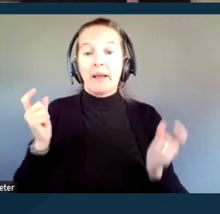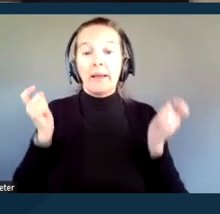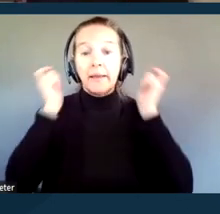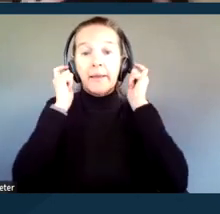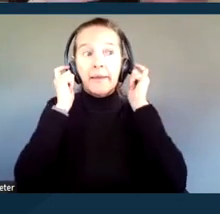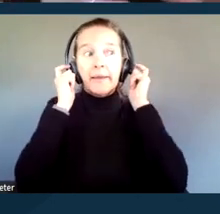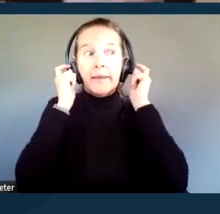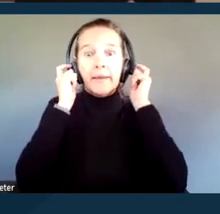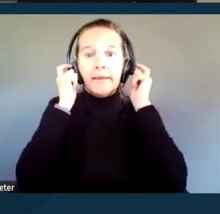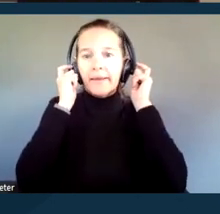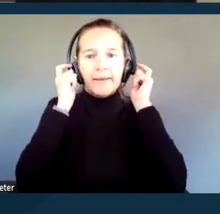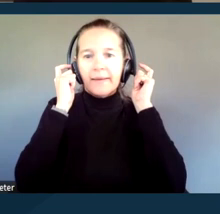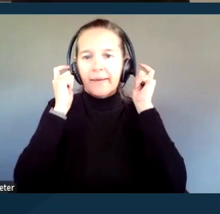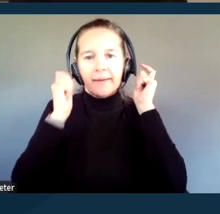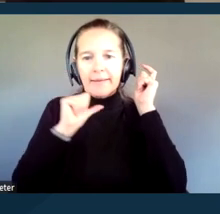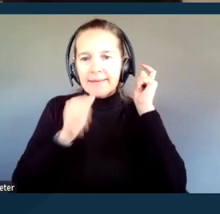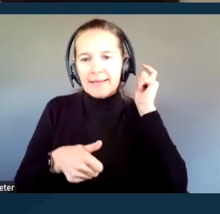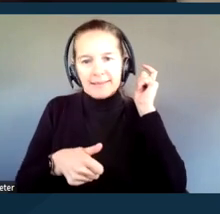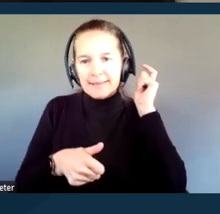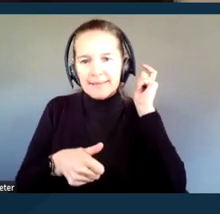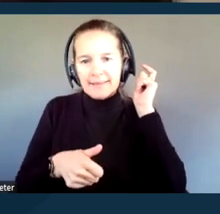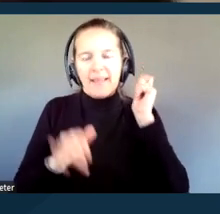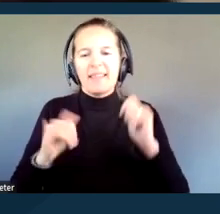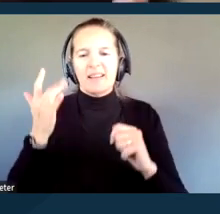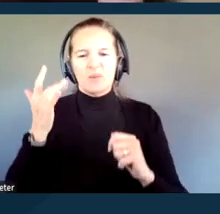is why there's that primary consideration that Michelle discussed earlier.